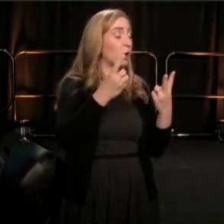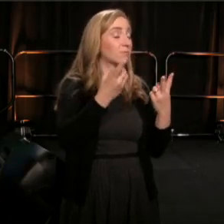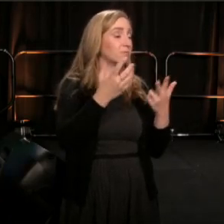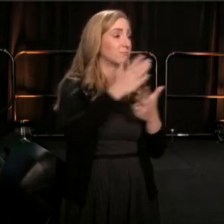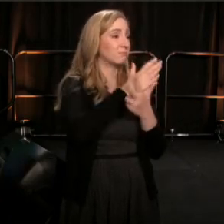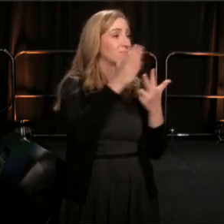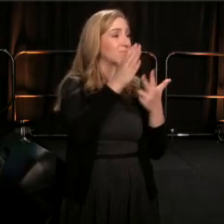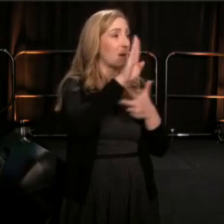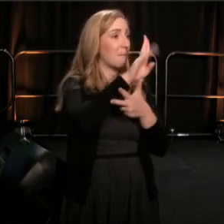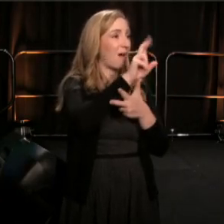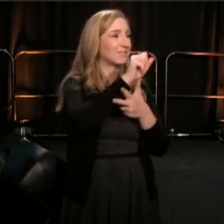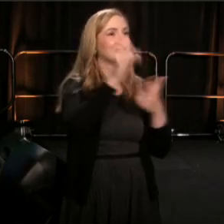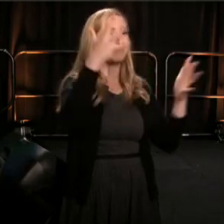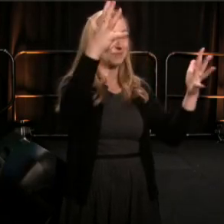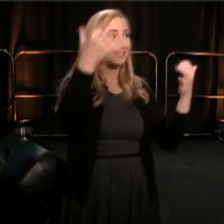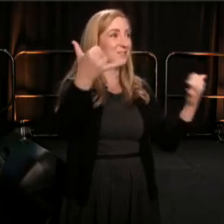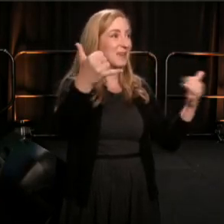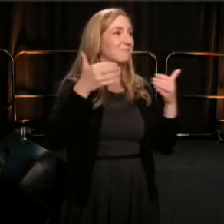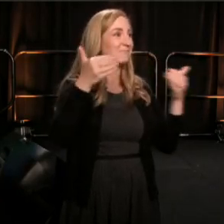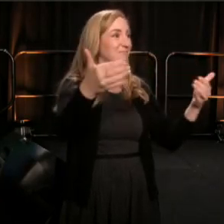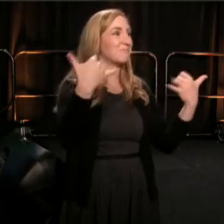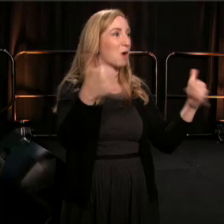And let's go party!